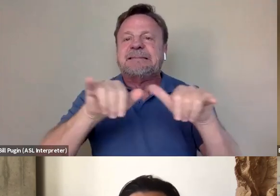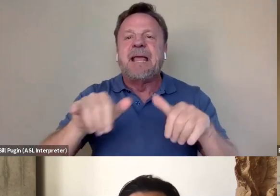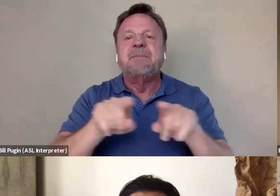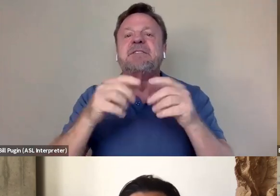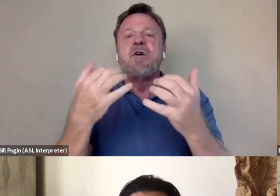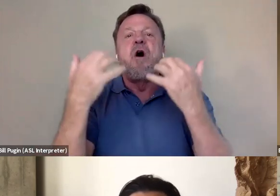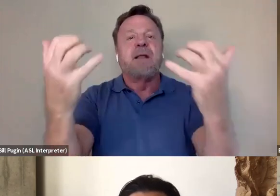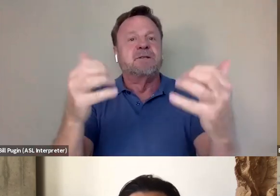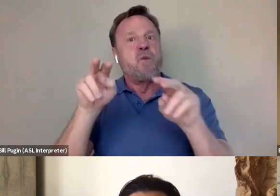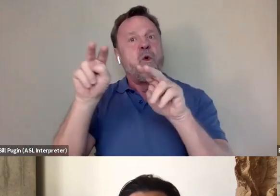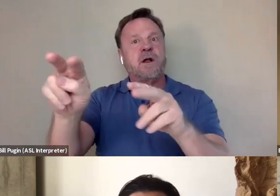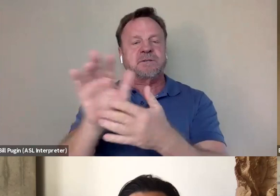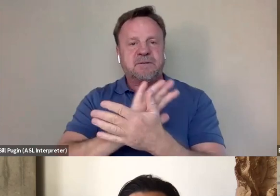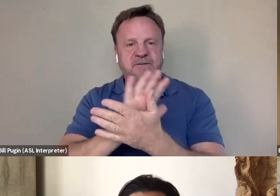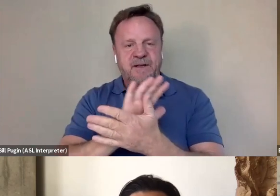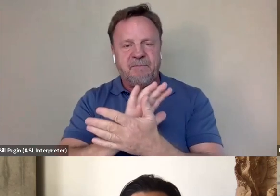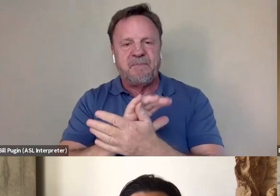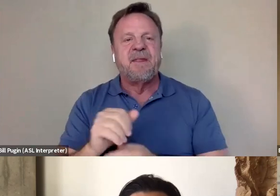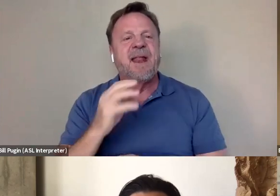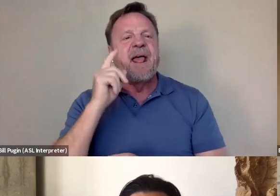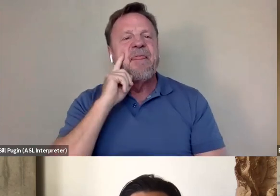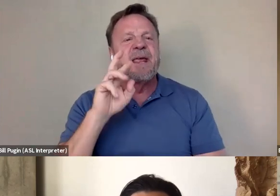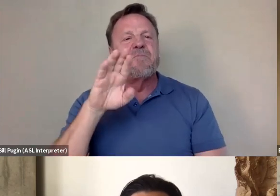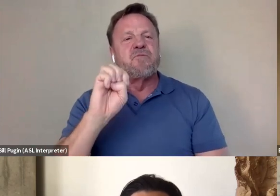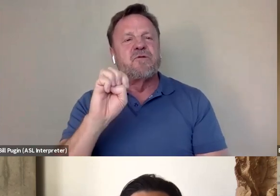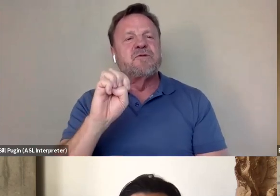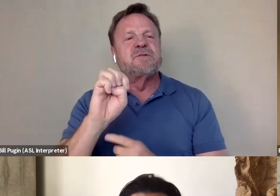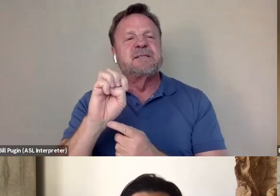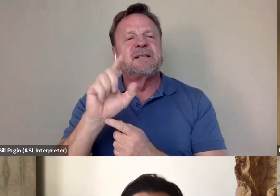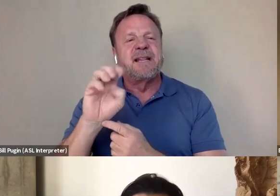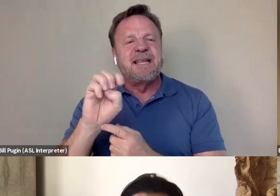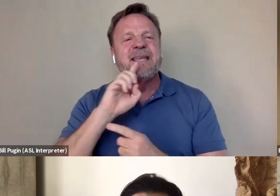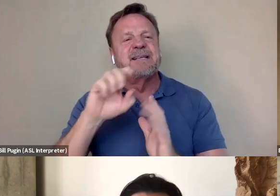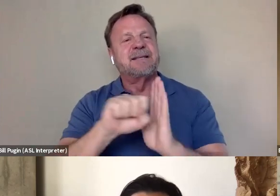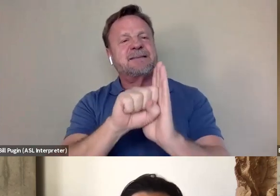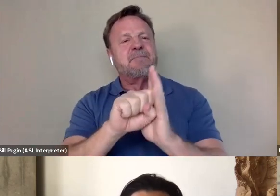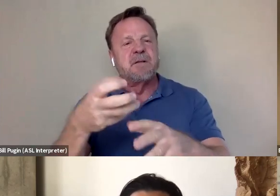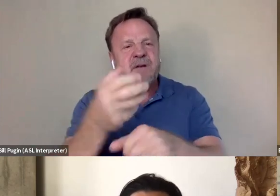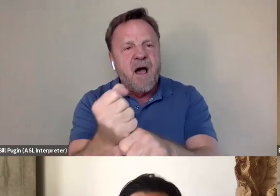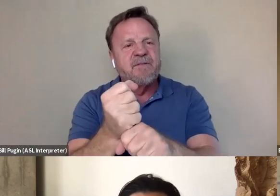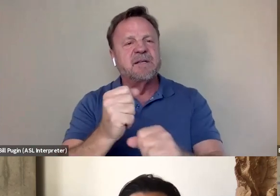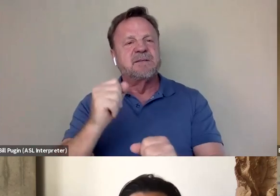And I think Bruce Lee again has been a symbol of confidence, masculinity for so long,